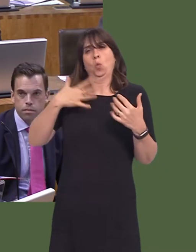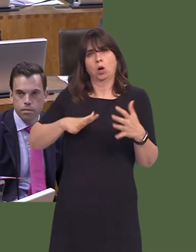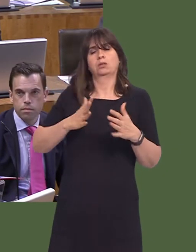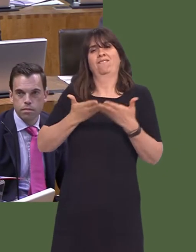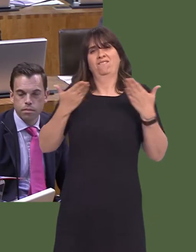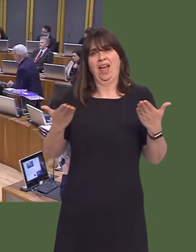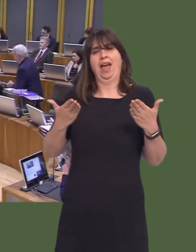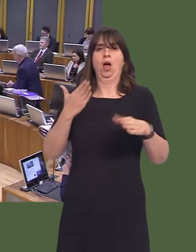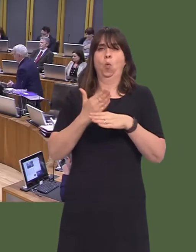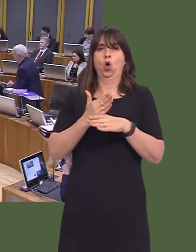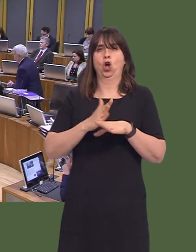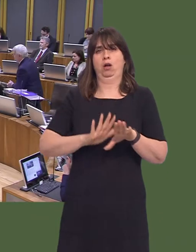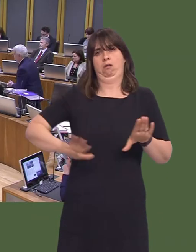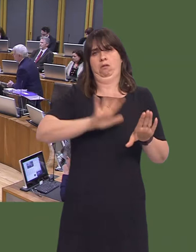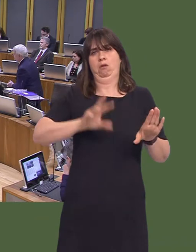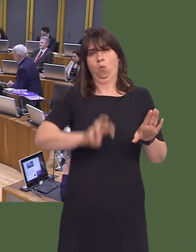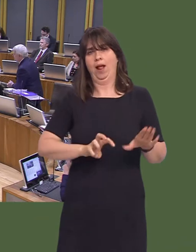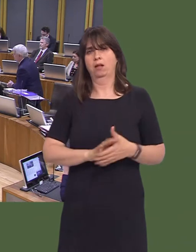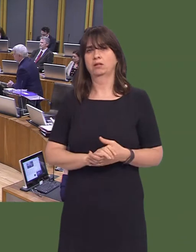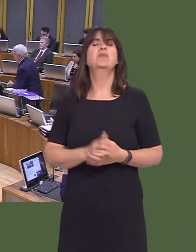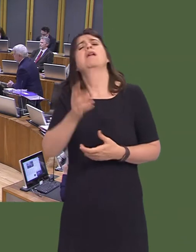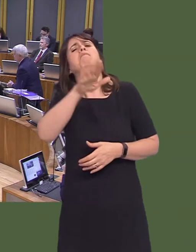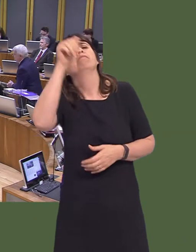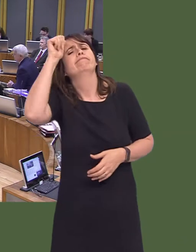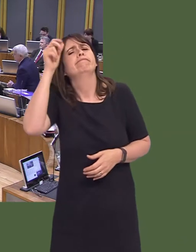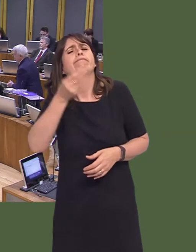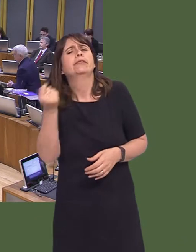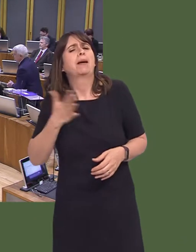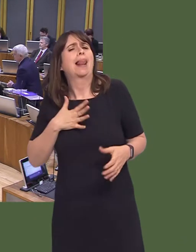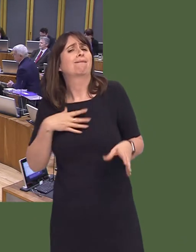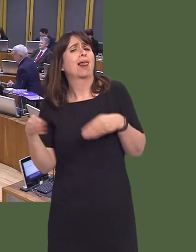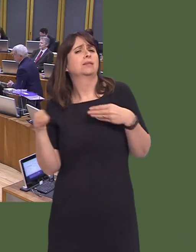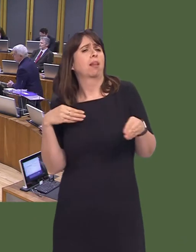Leanne Wood AM: Of course, some people want the flexibility of this kind of employment,